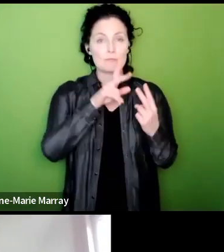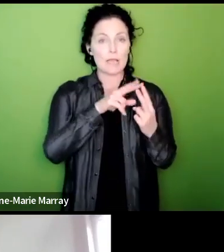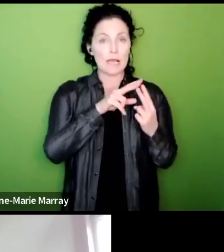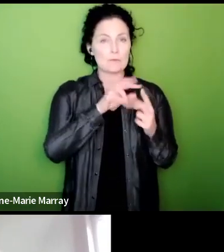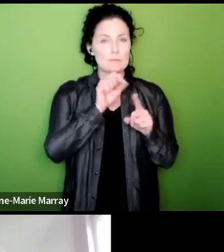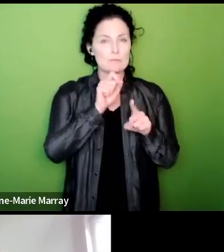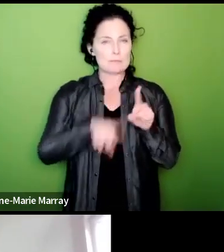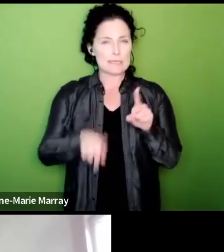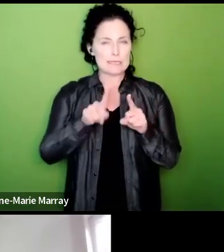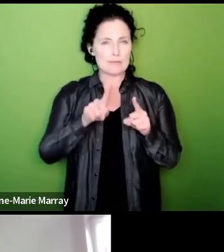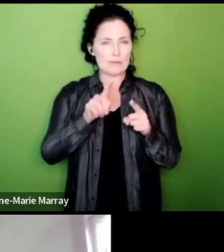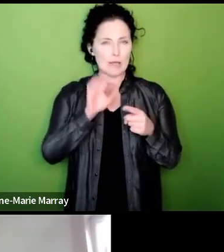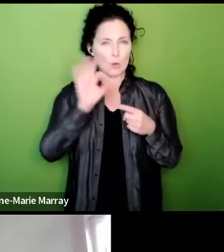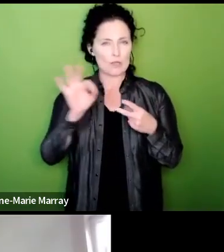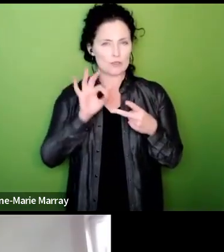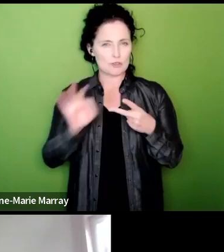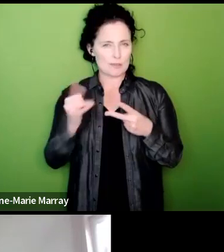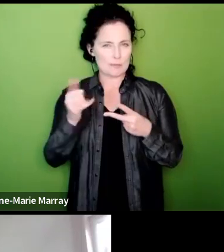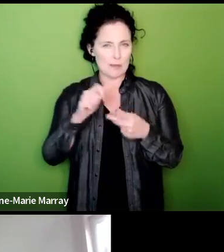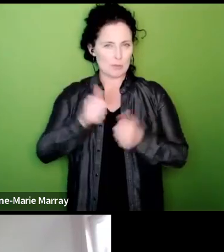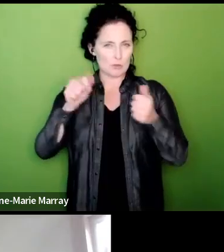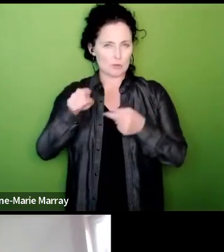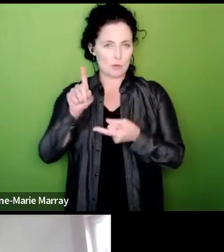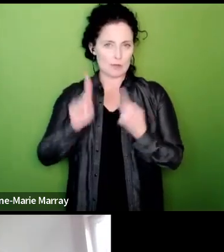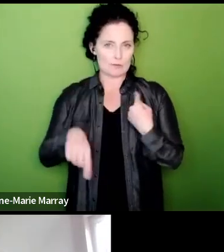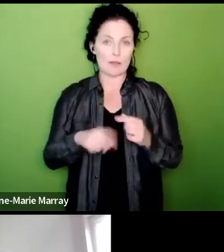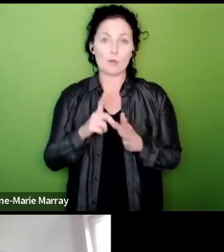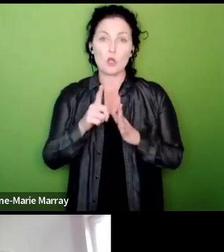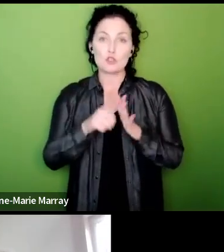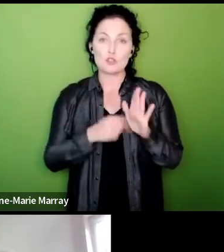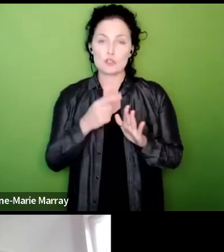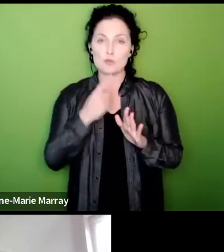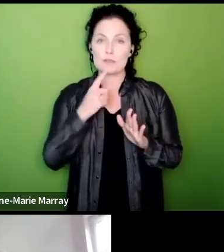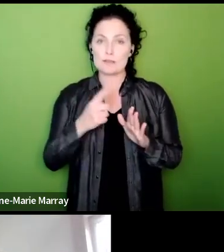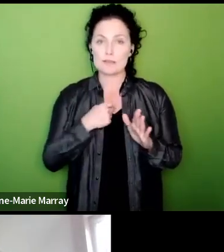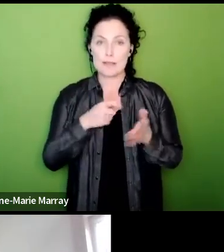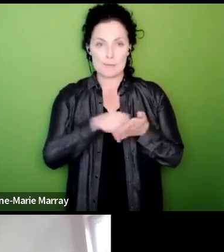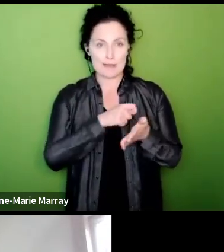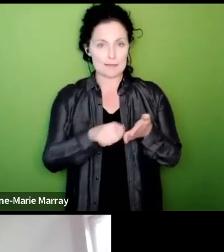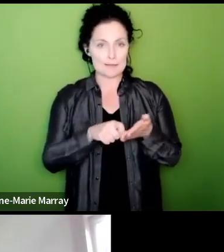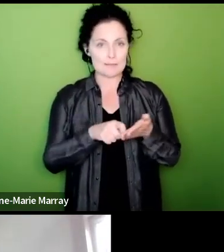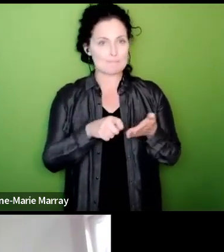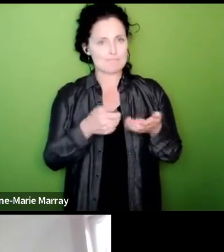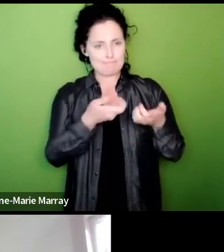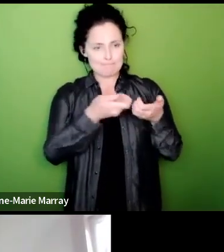might be helpful for you to address so Joshua says the ballot is disaggregated how will PCS